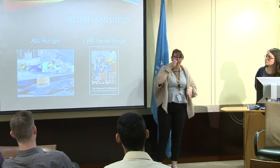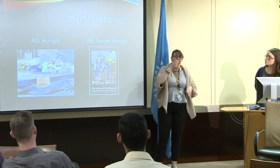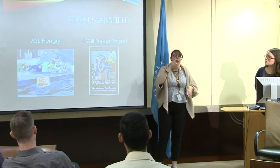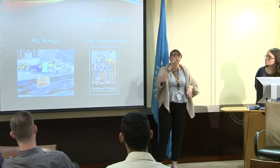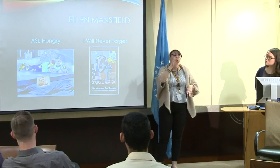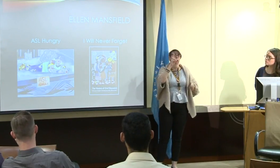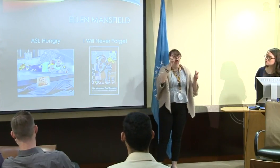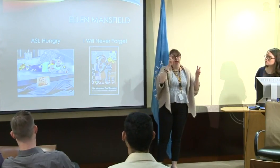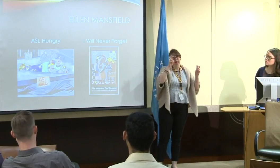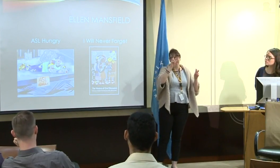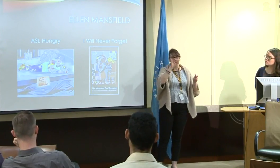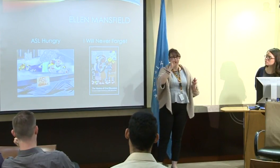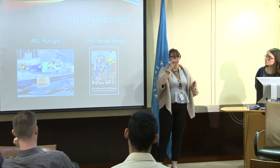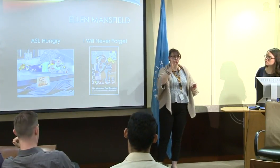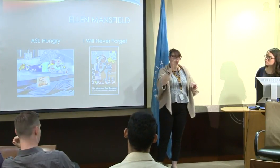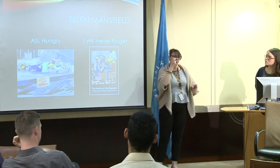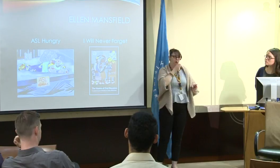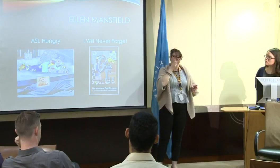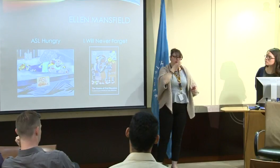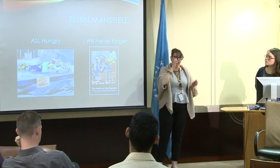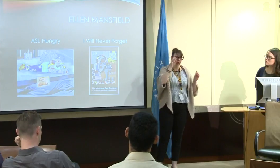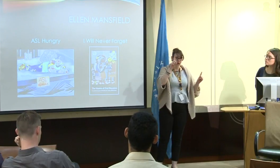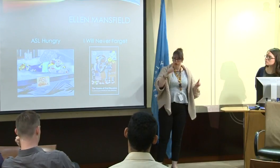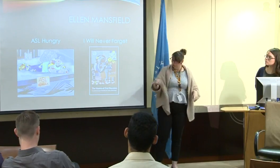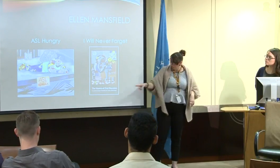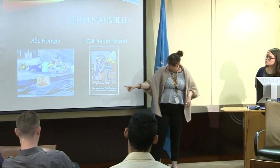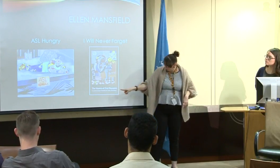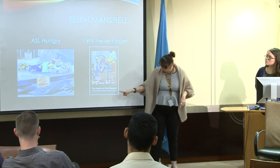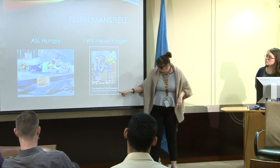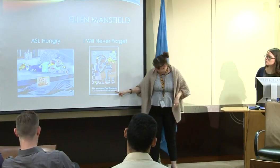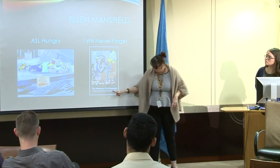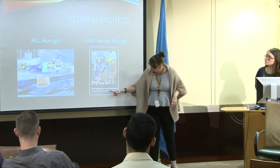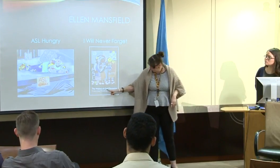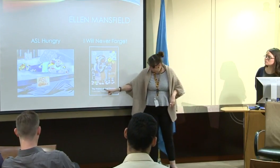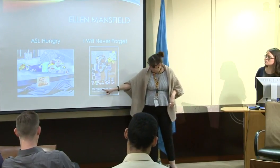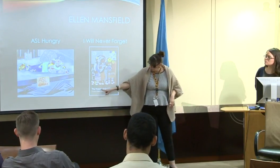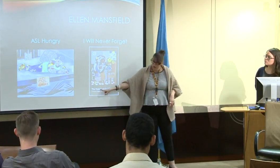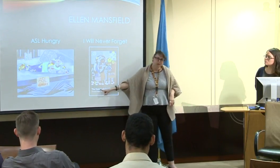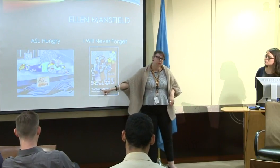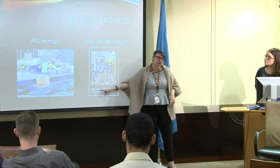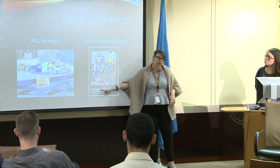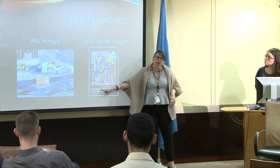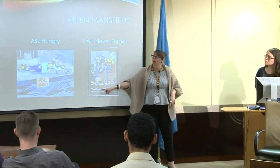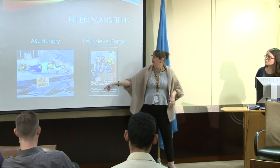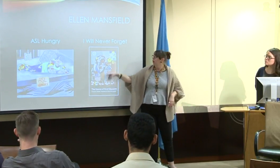She went to a mainstreaming school and it was -- and she was a product of oral education.